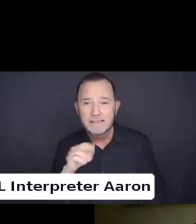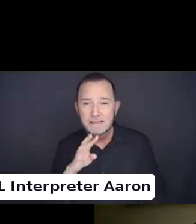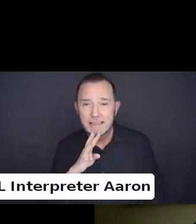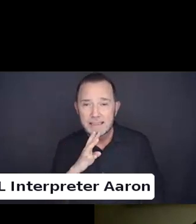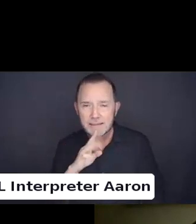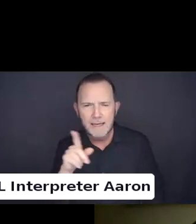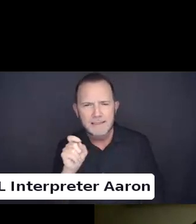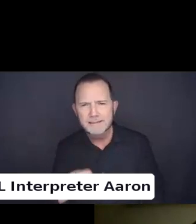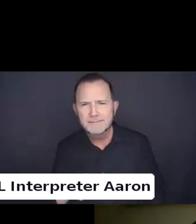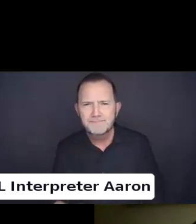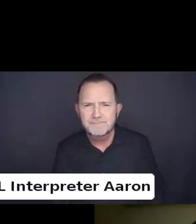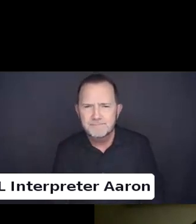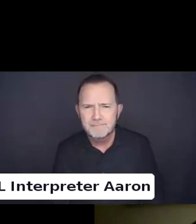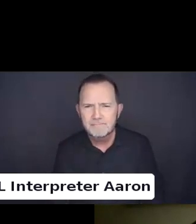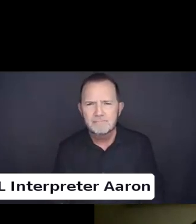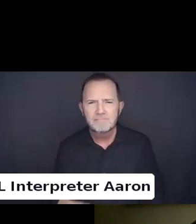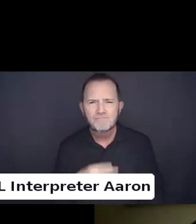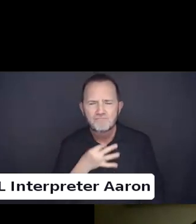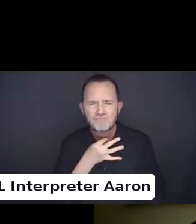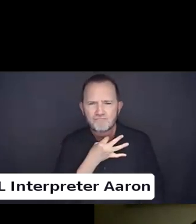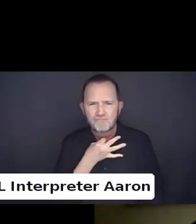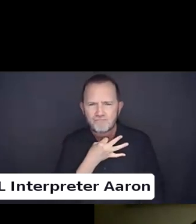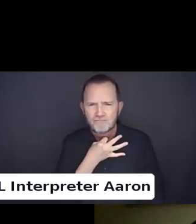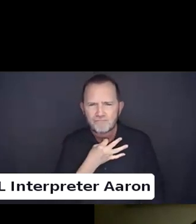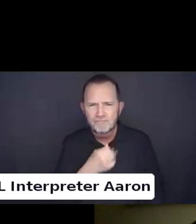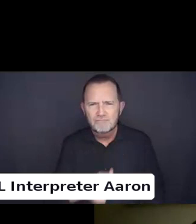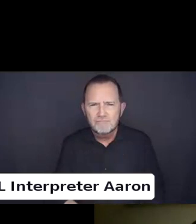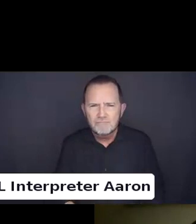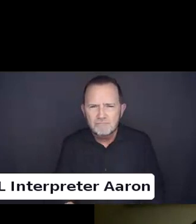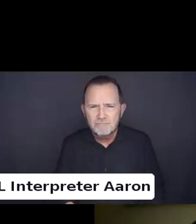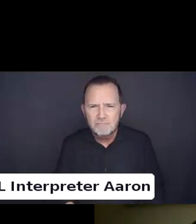What is the current situation on diminishing disability definitions.